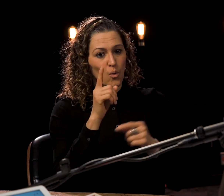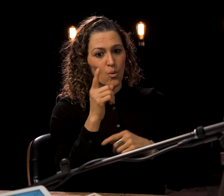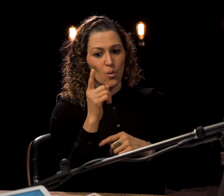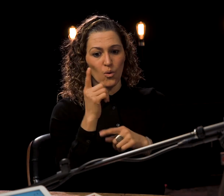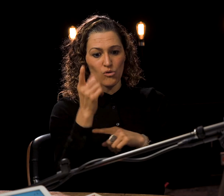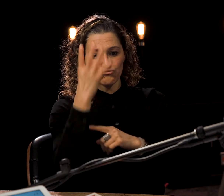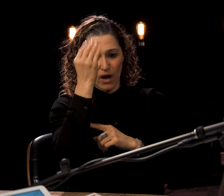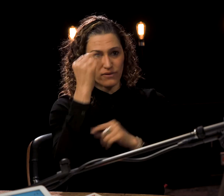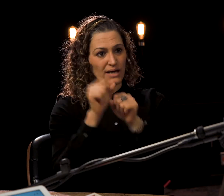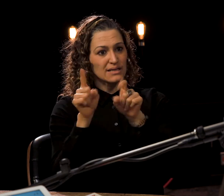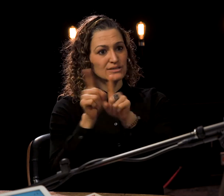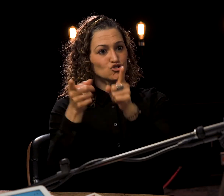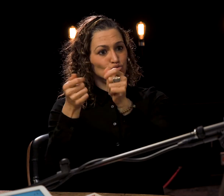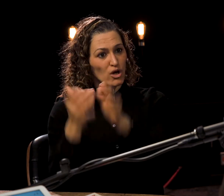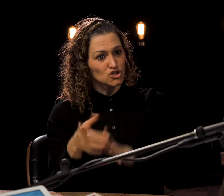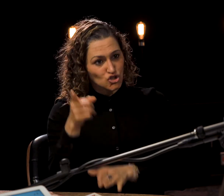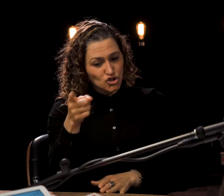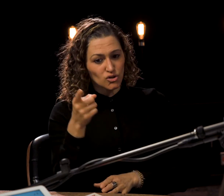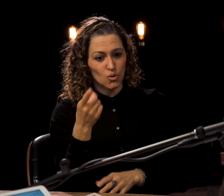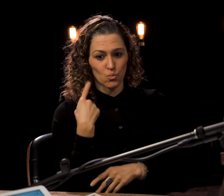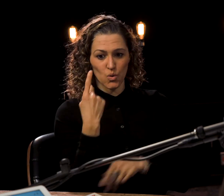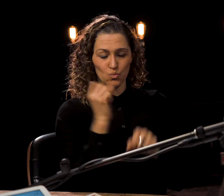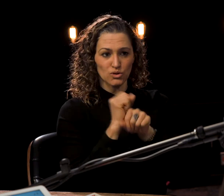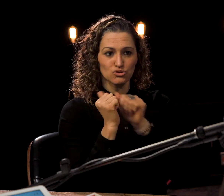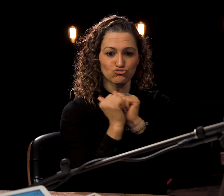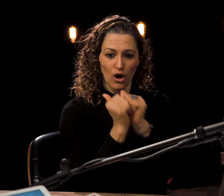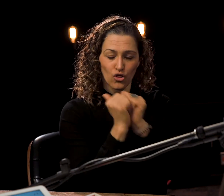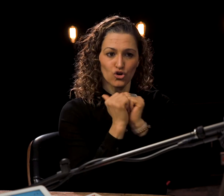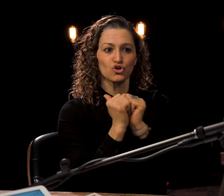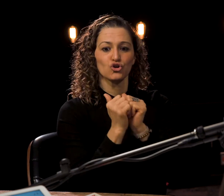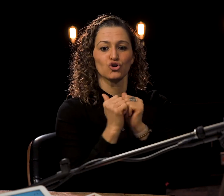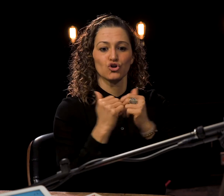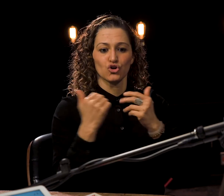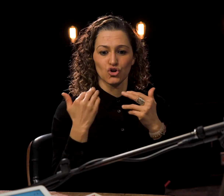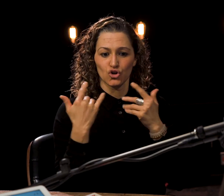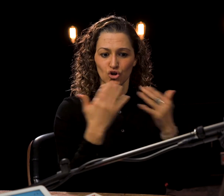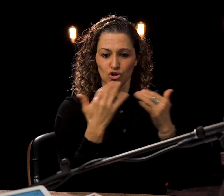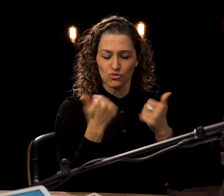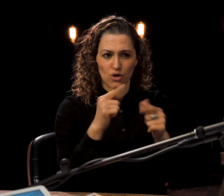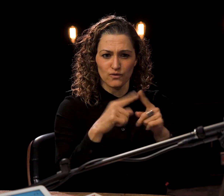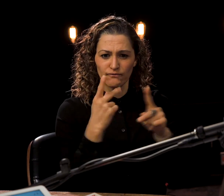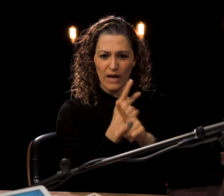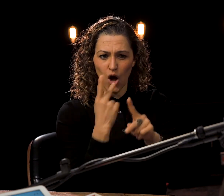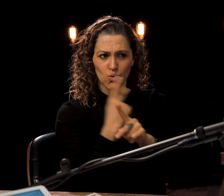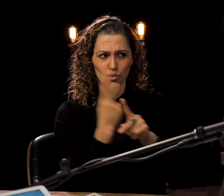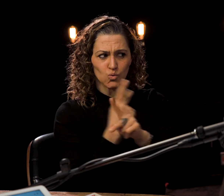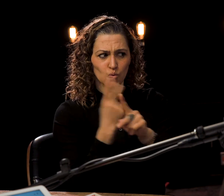Dawn Jani Birley: We came together in rehearsal. Dawn Jani Birley: Ravi Jain, our director, Dawn Jani Birley: and I were working Dawn Jani Birley: together to try